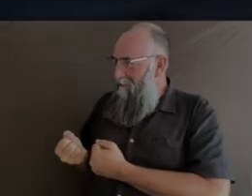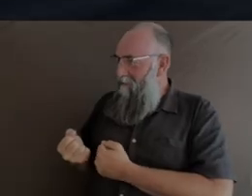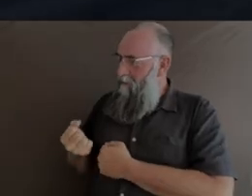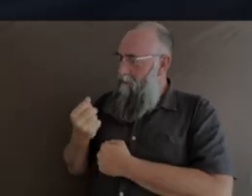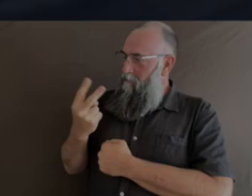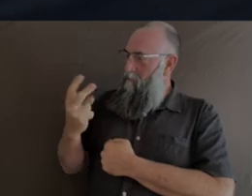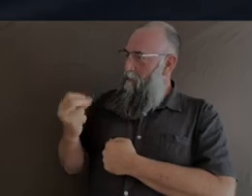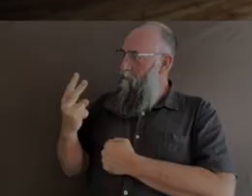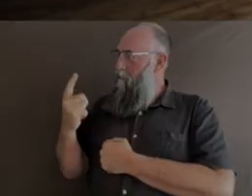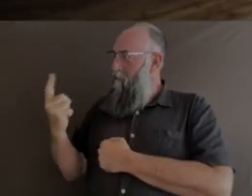Thank you.